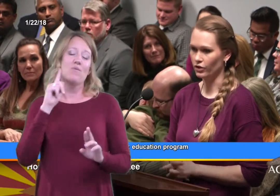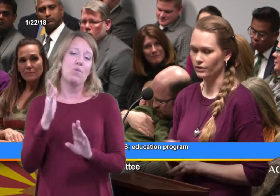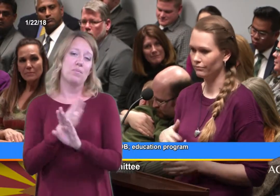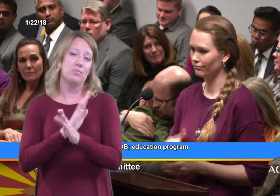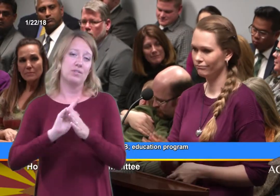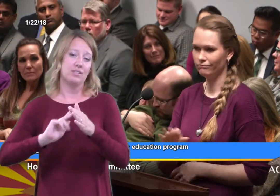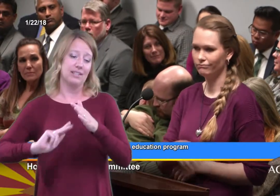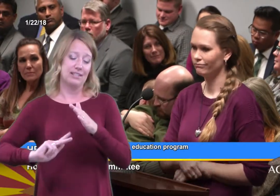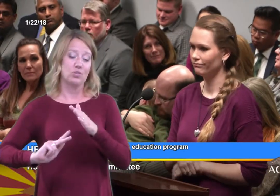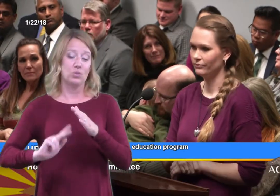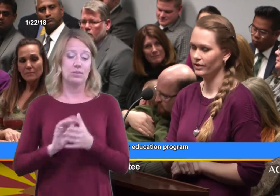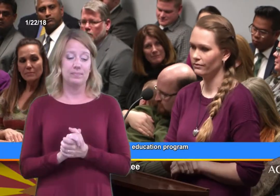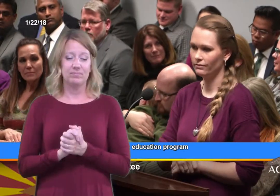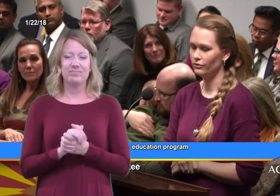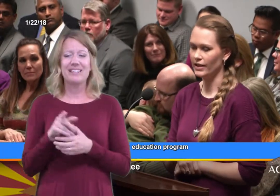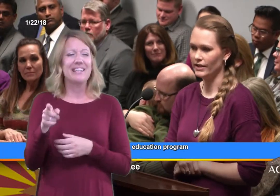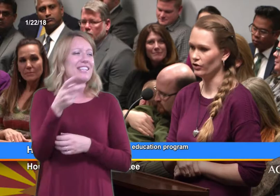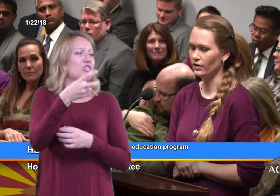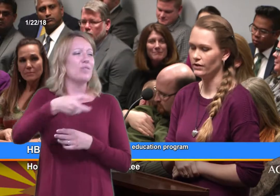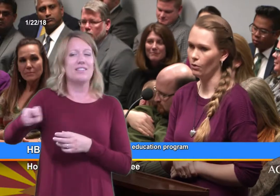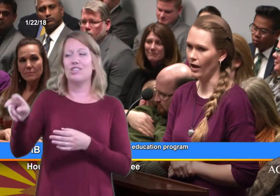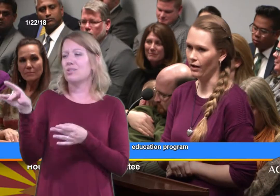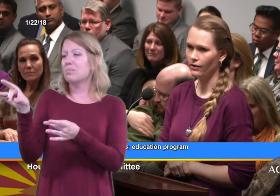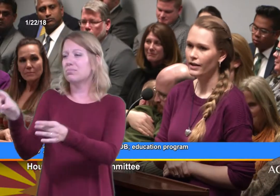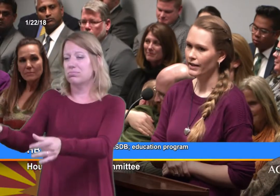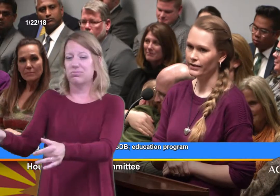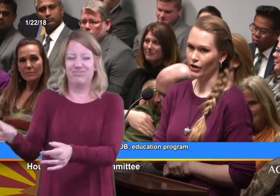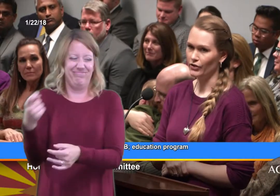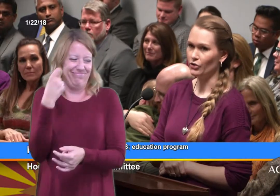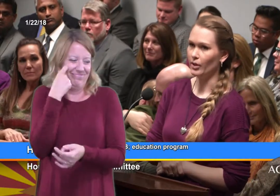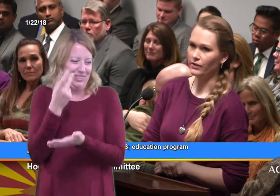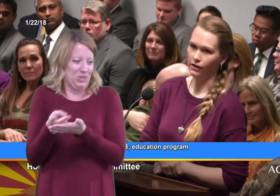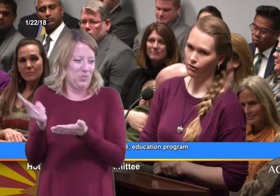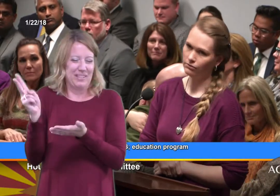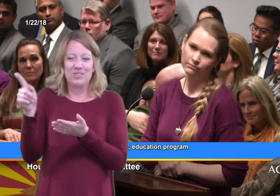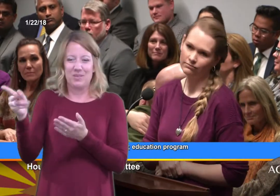He's just transitioned so well. He started 2 weeks ago.